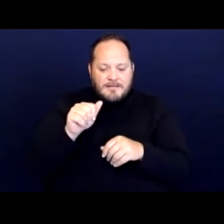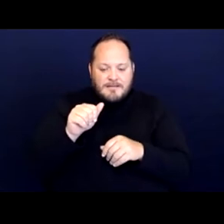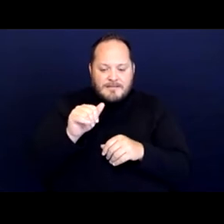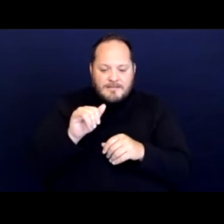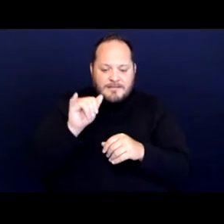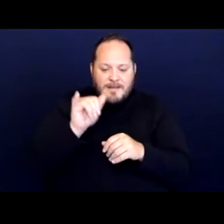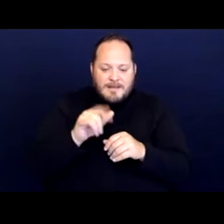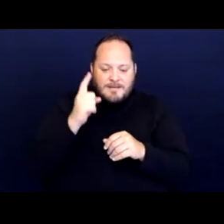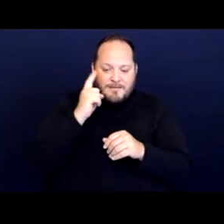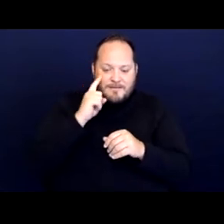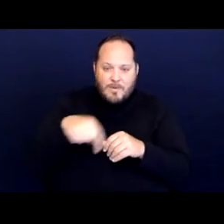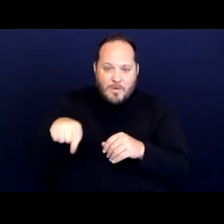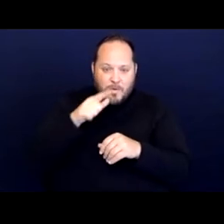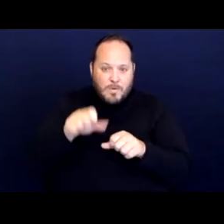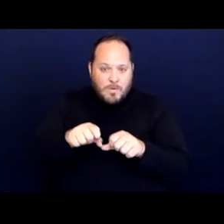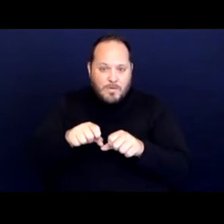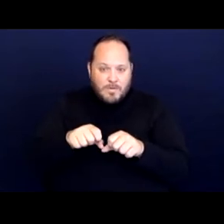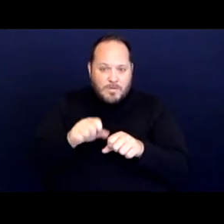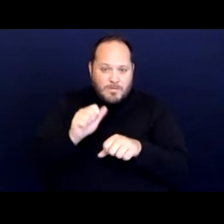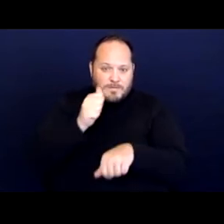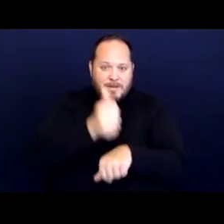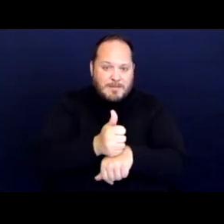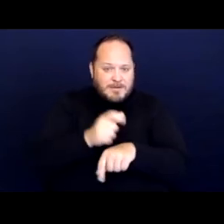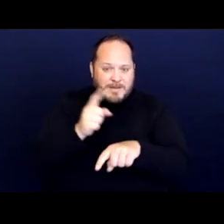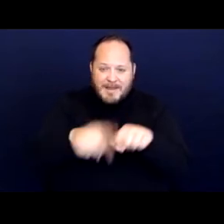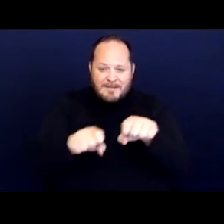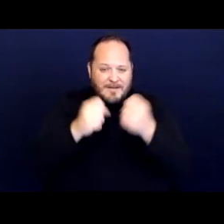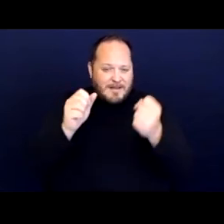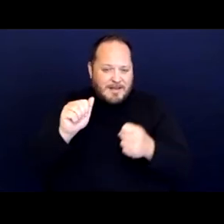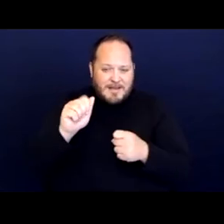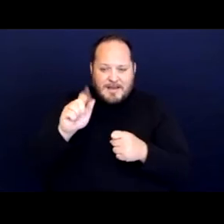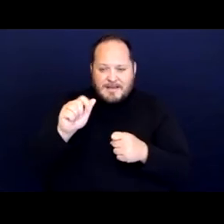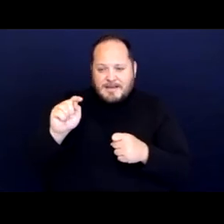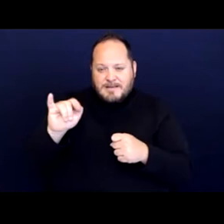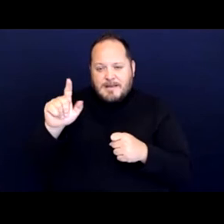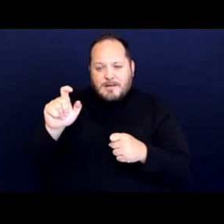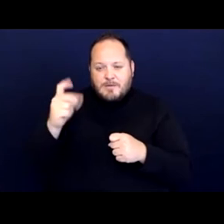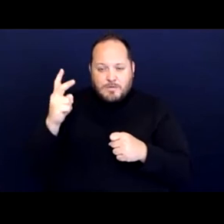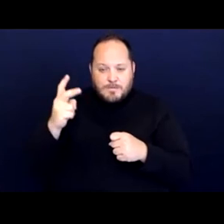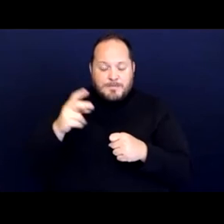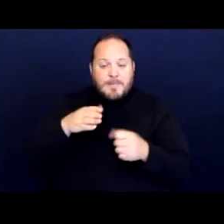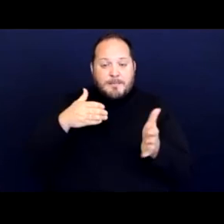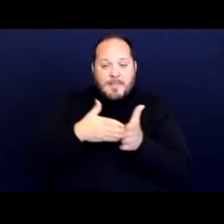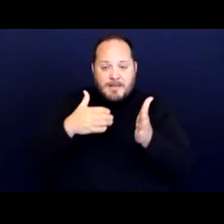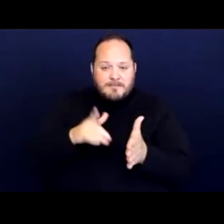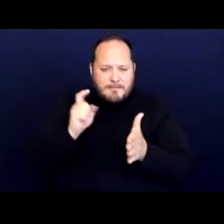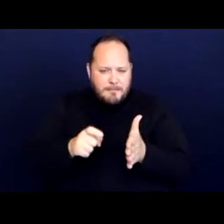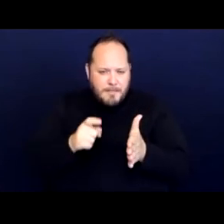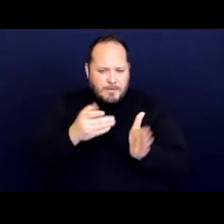of title two of the ADA plaintiffs must prove that one, they're individuals with disabilities,